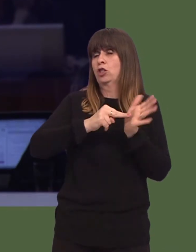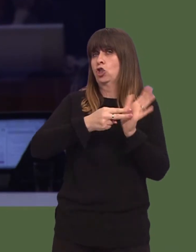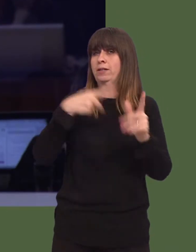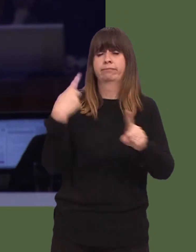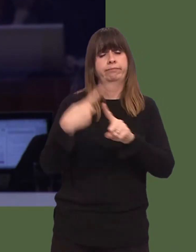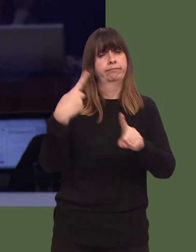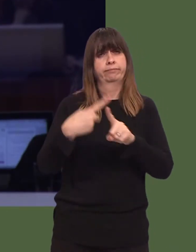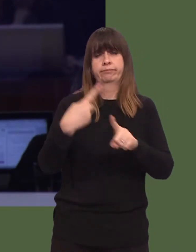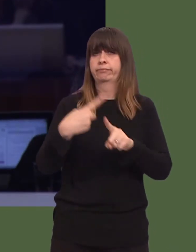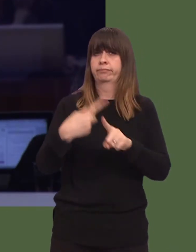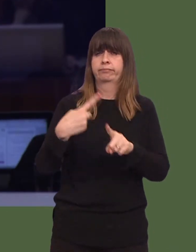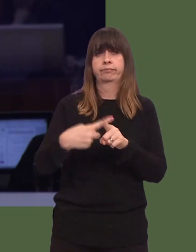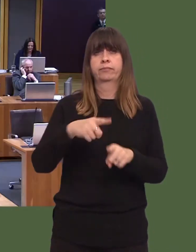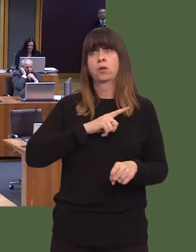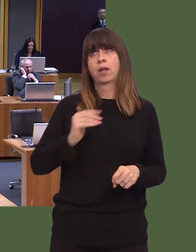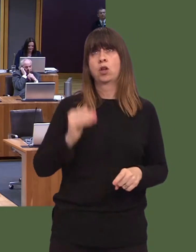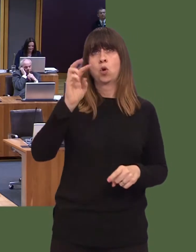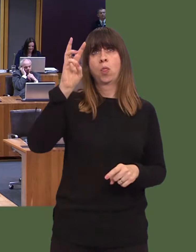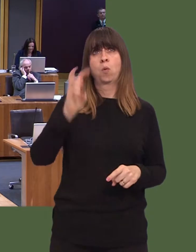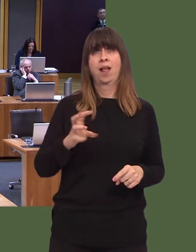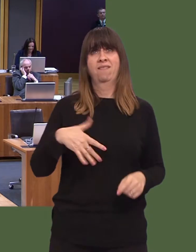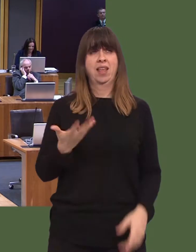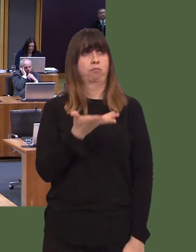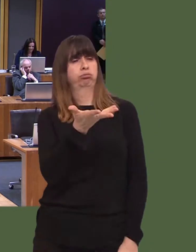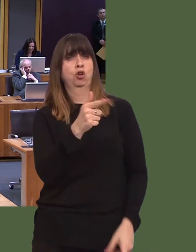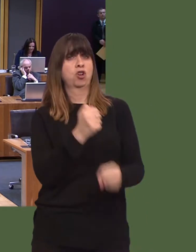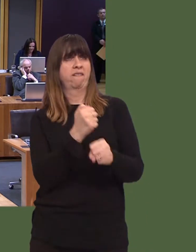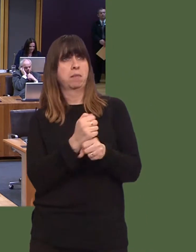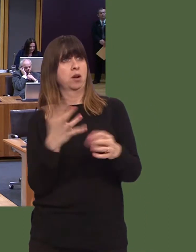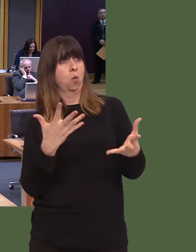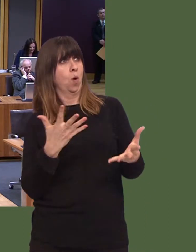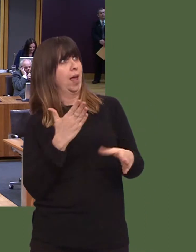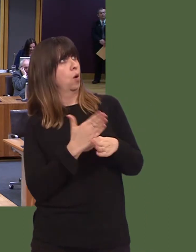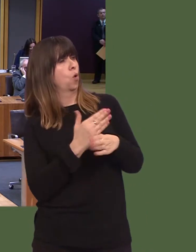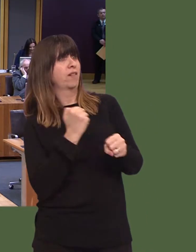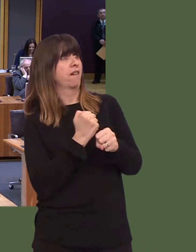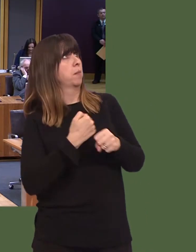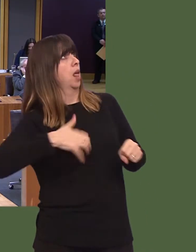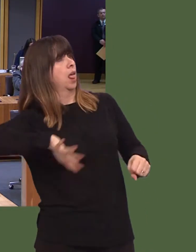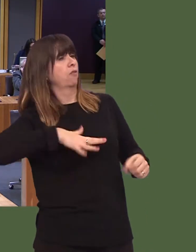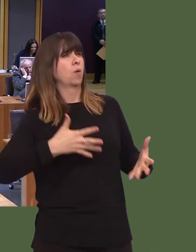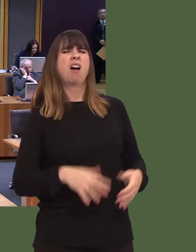people of north Wales lose all confidence in your Government. Carwyn Jones: I think thatís totally unfair, bearing in mind that it was us, as a Government,